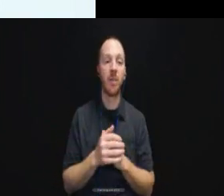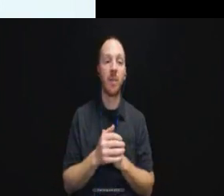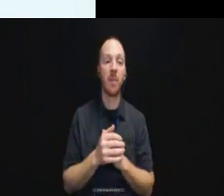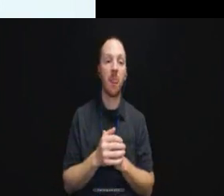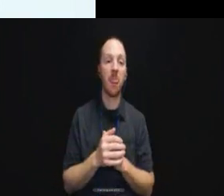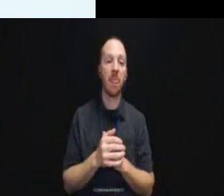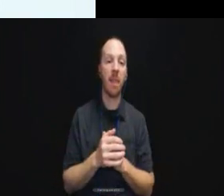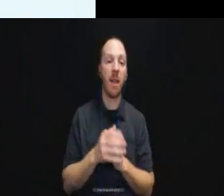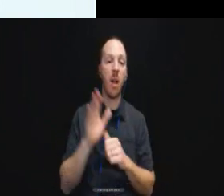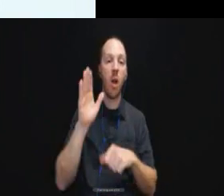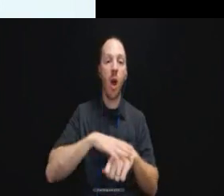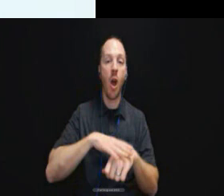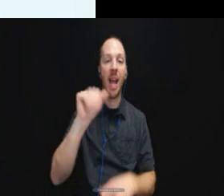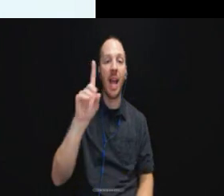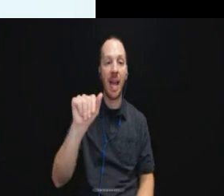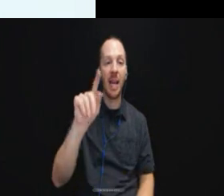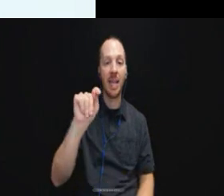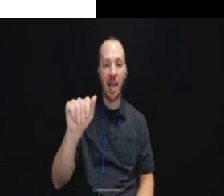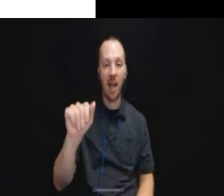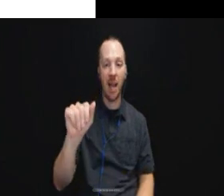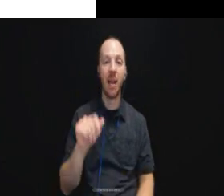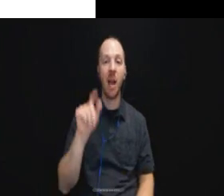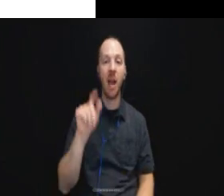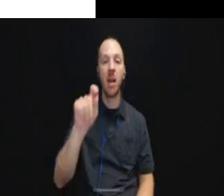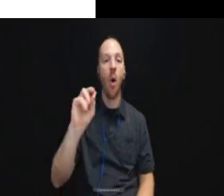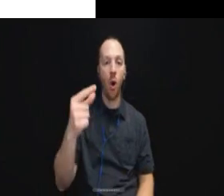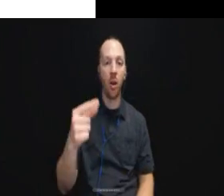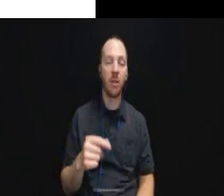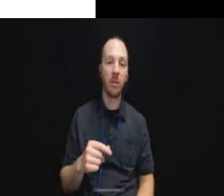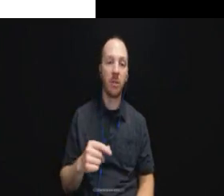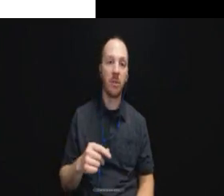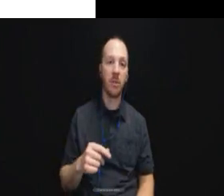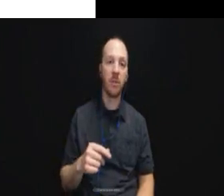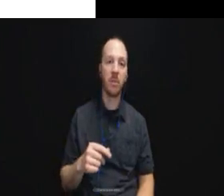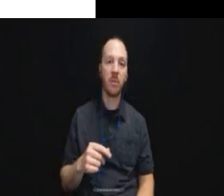Slide 44. So I want to thank everybody.